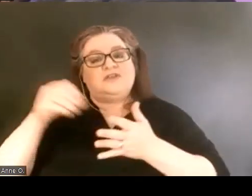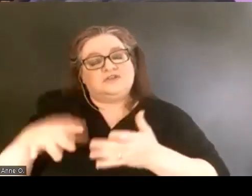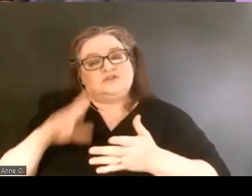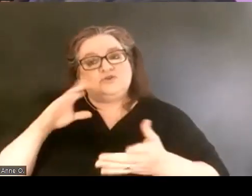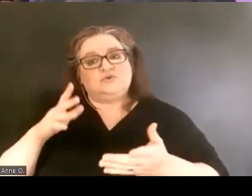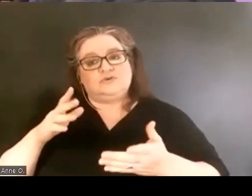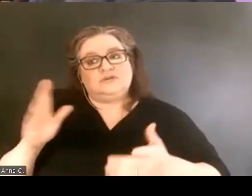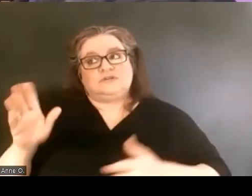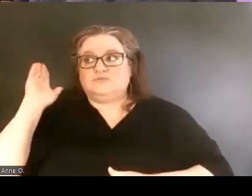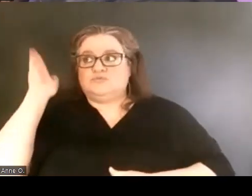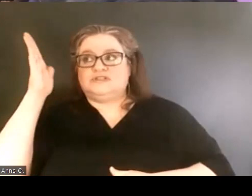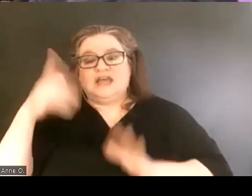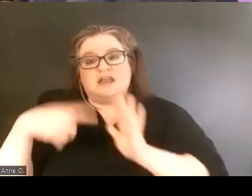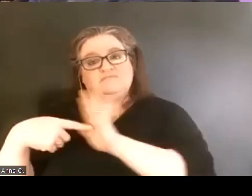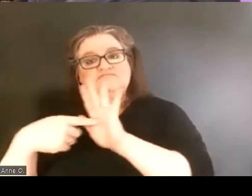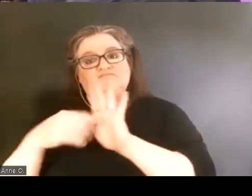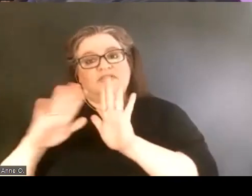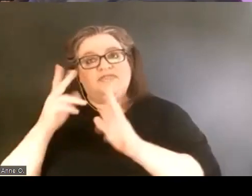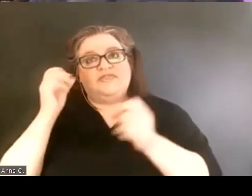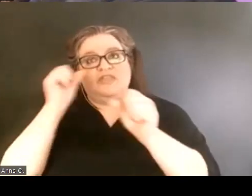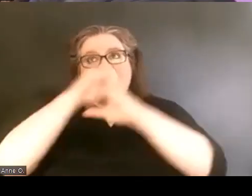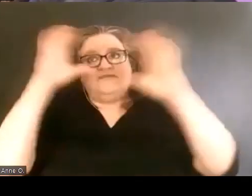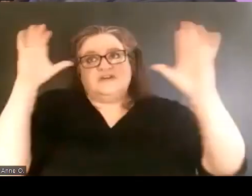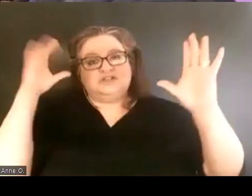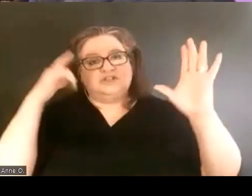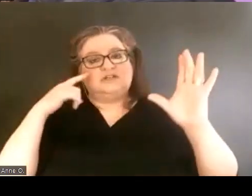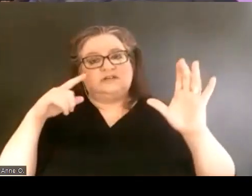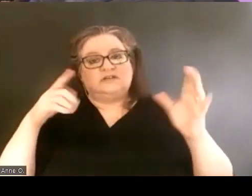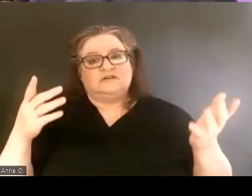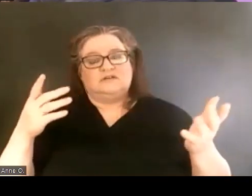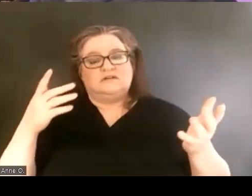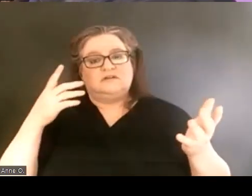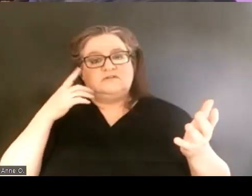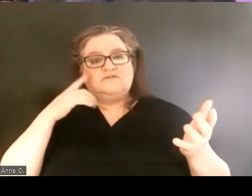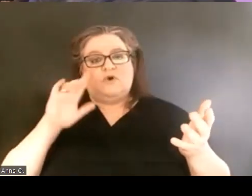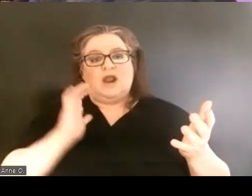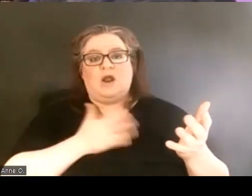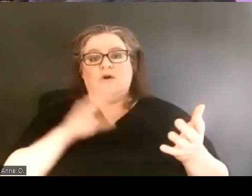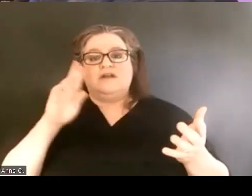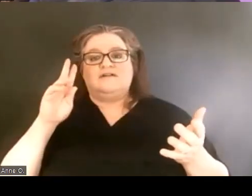for the cultural center at Miami University to our Vice President for Student Life.